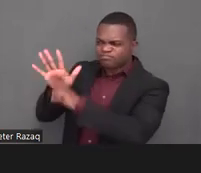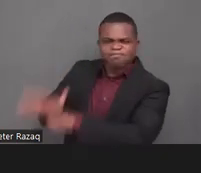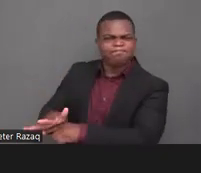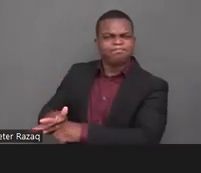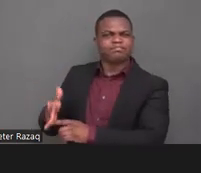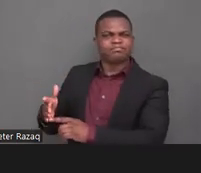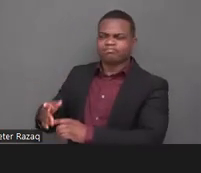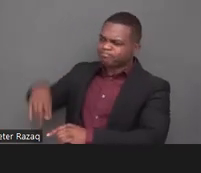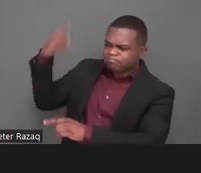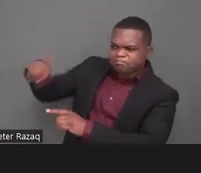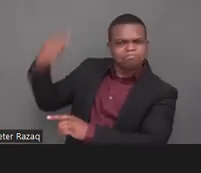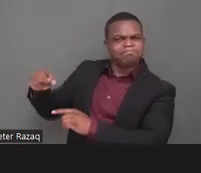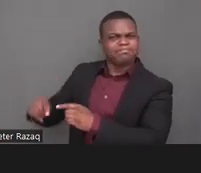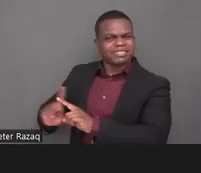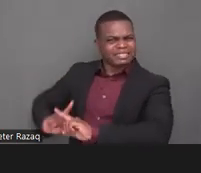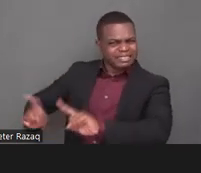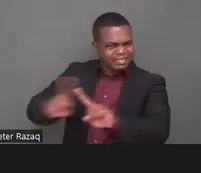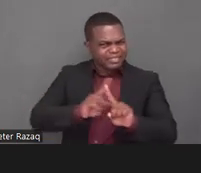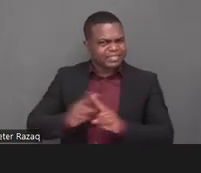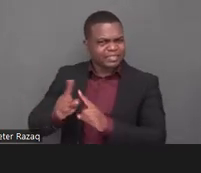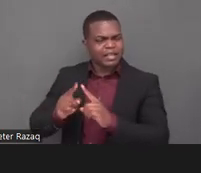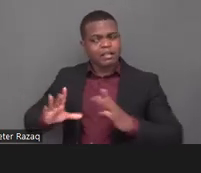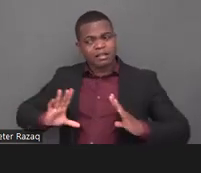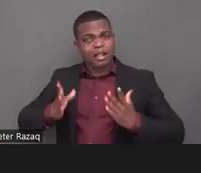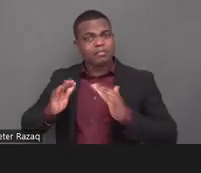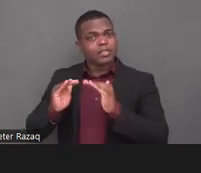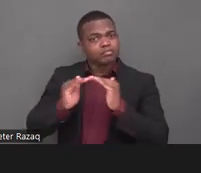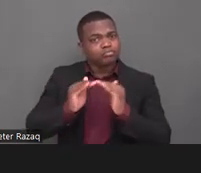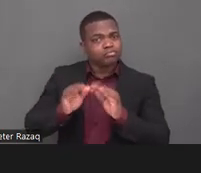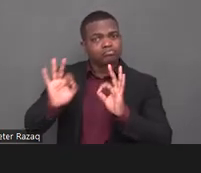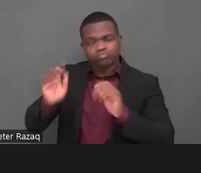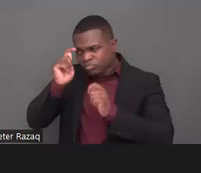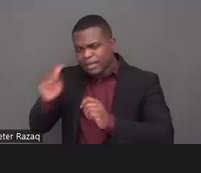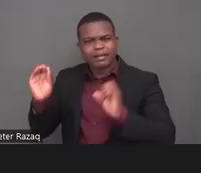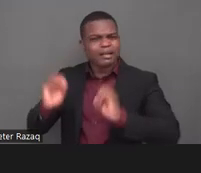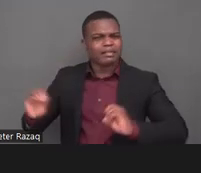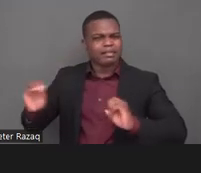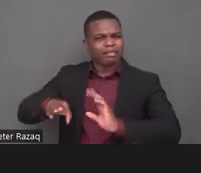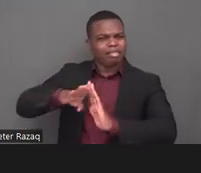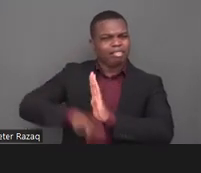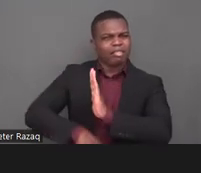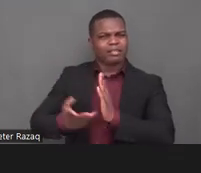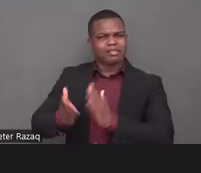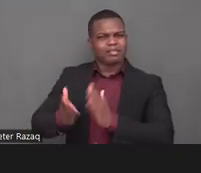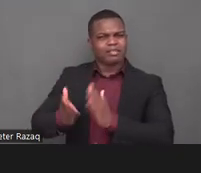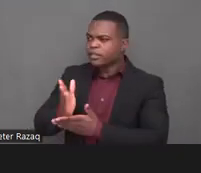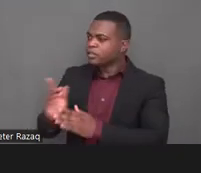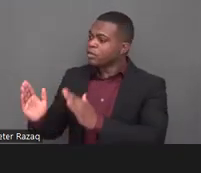deinstitutionalization has to fulfill human rights by stopping the violations changing